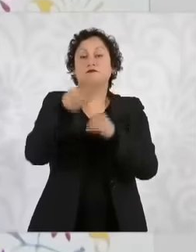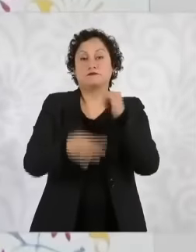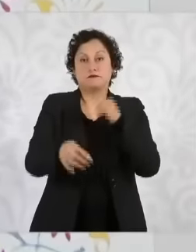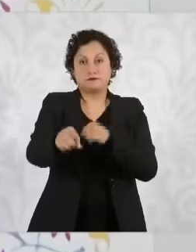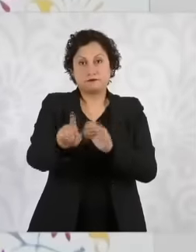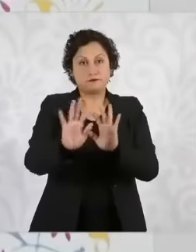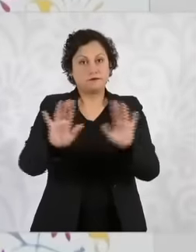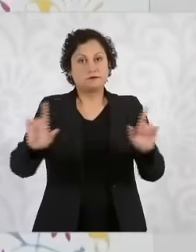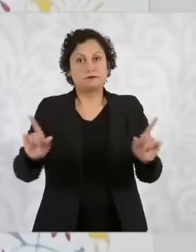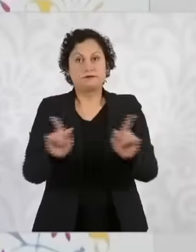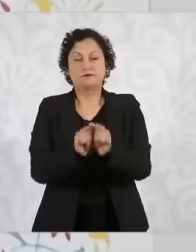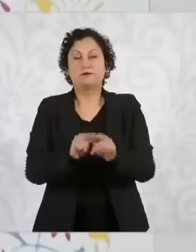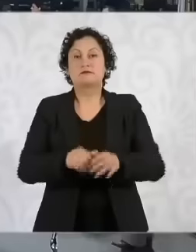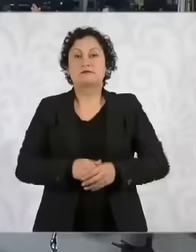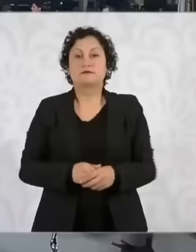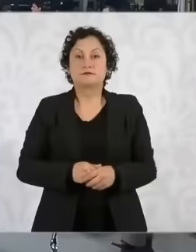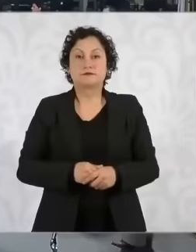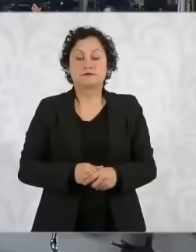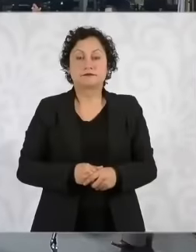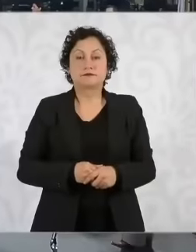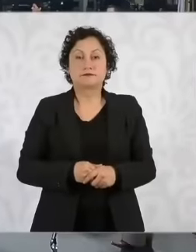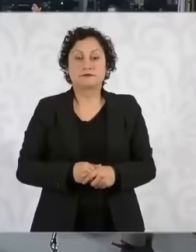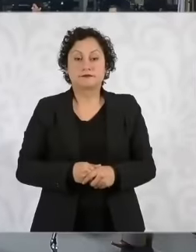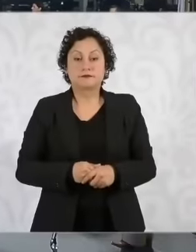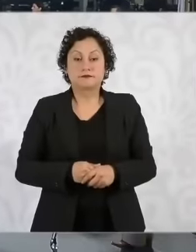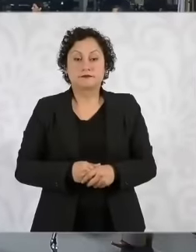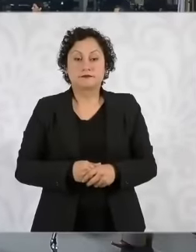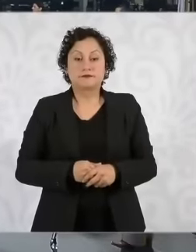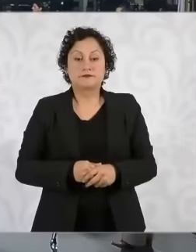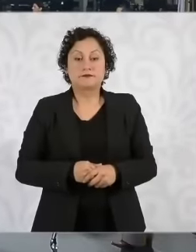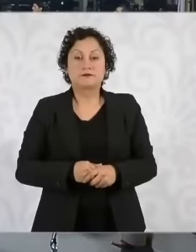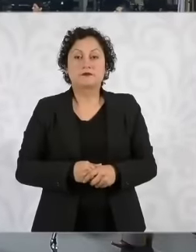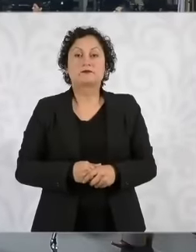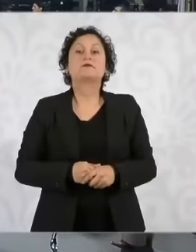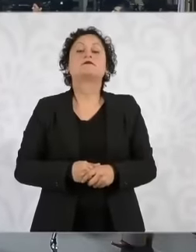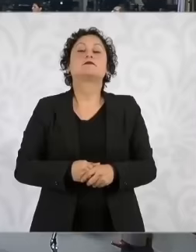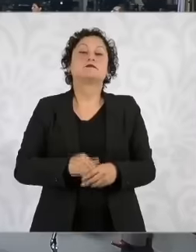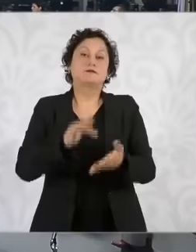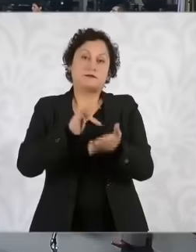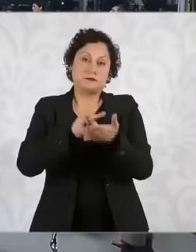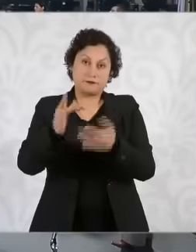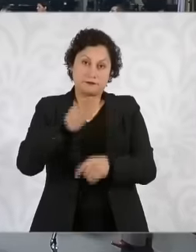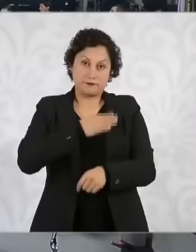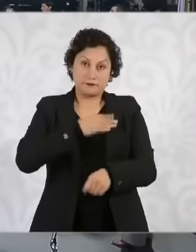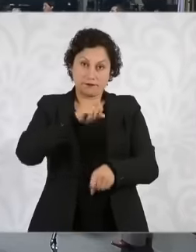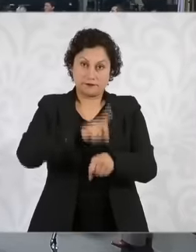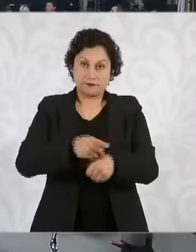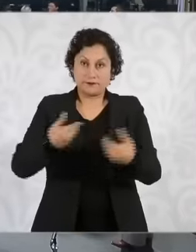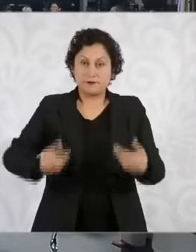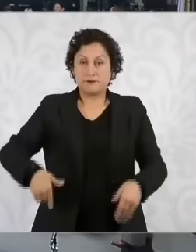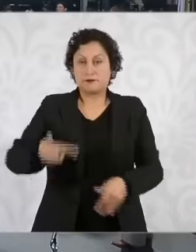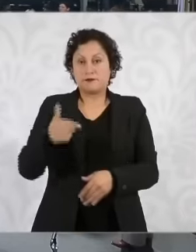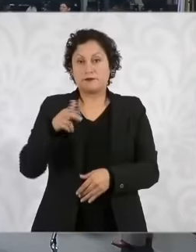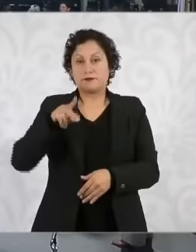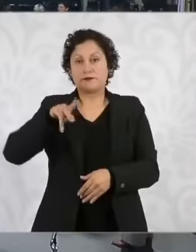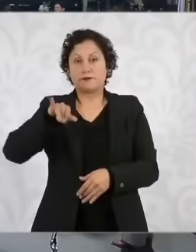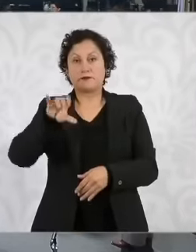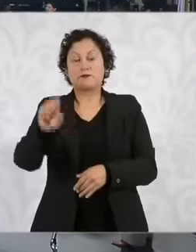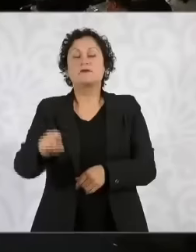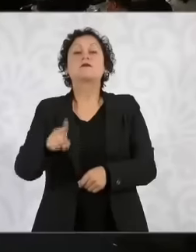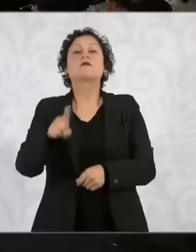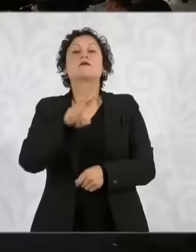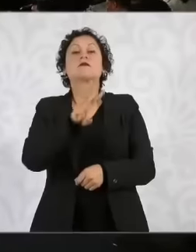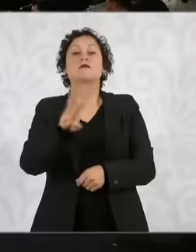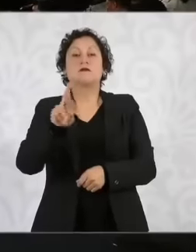we close Thank you president good morning I'm Rosia Jardines from teleurban and W radio uh ask you I